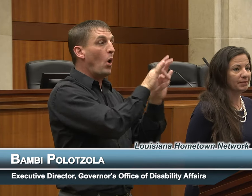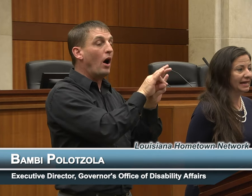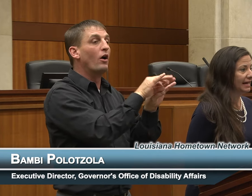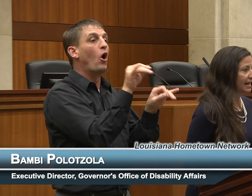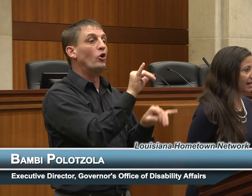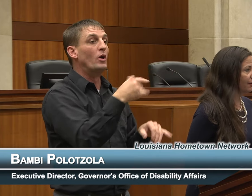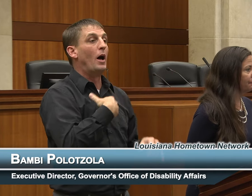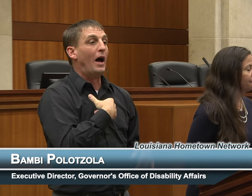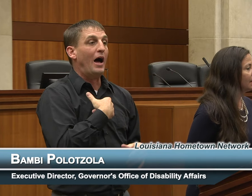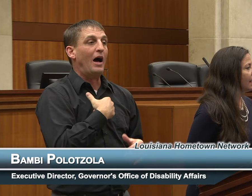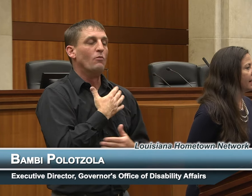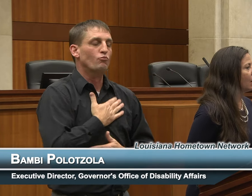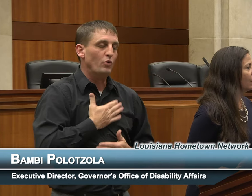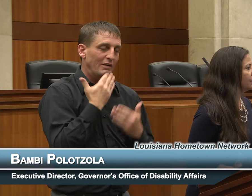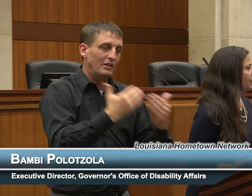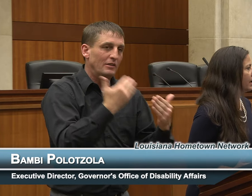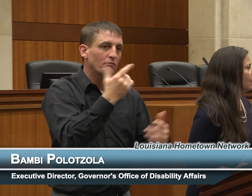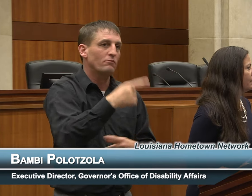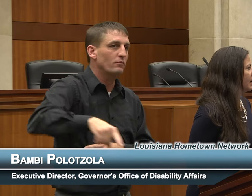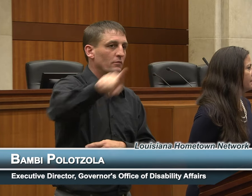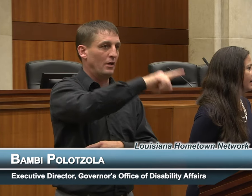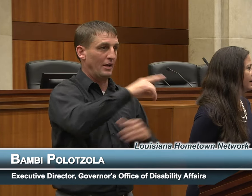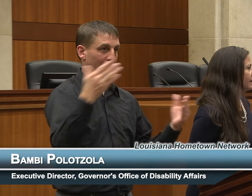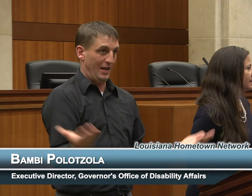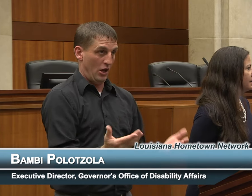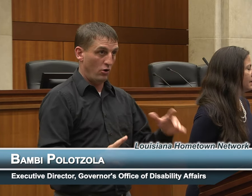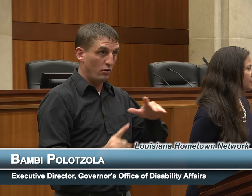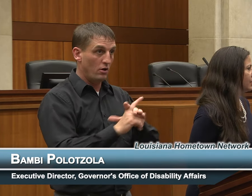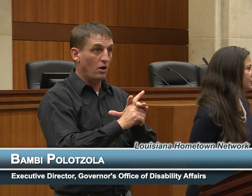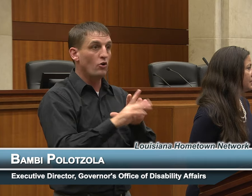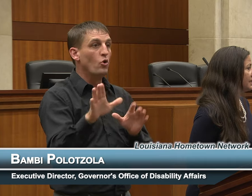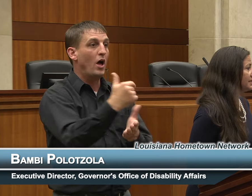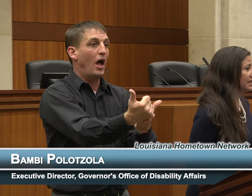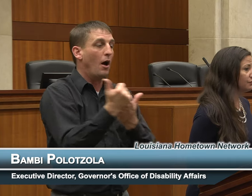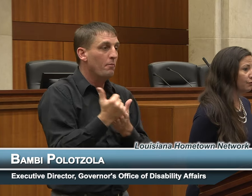being here and all of your help making this administration successful